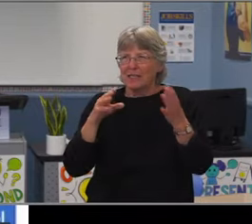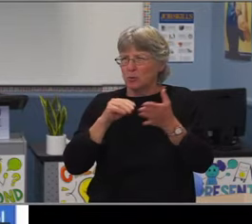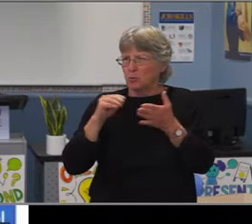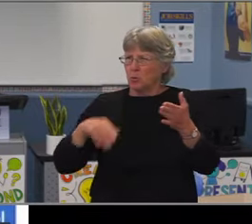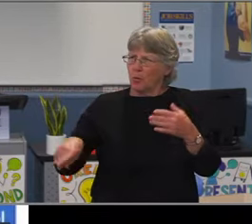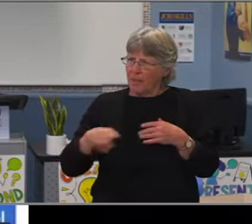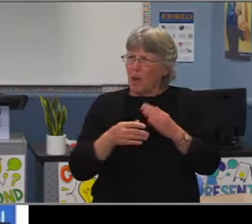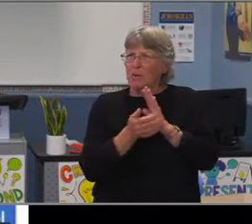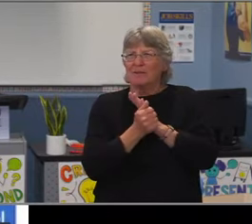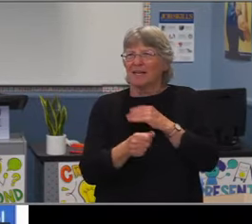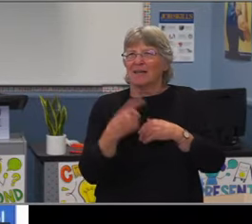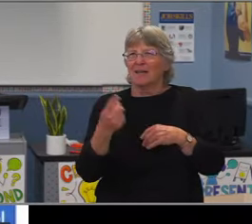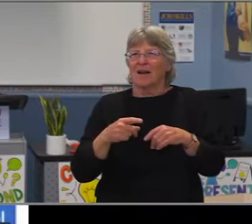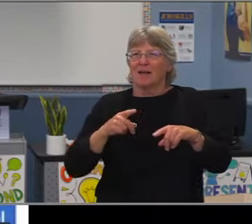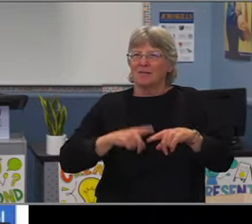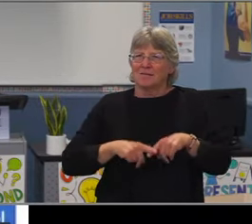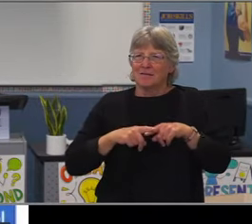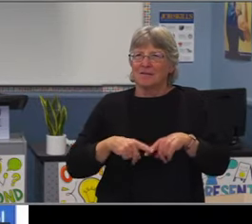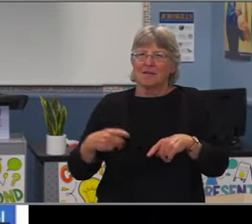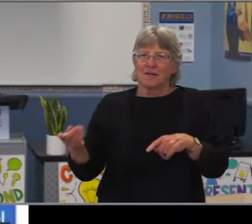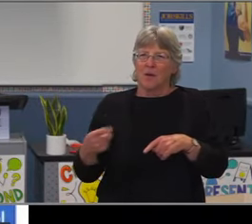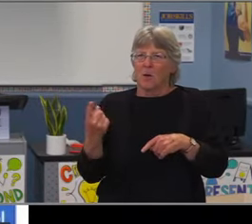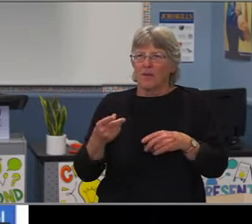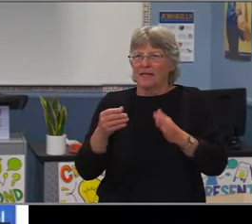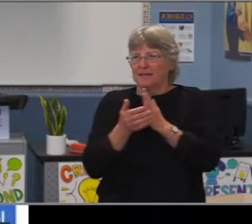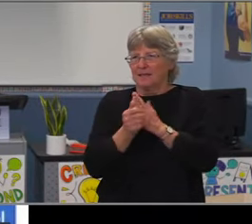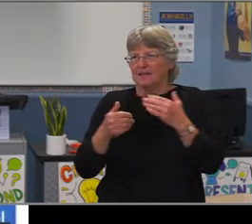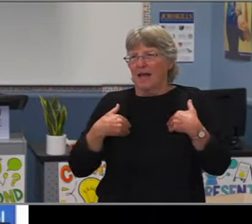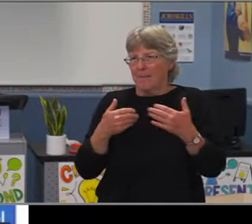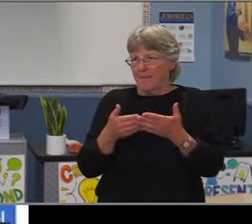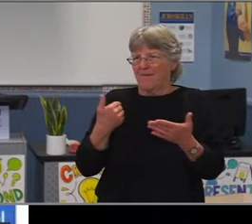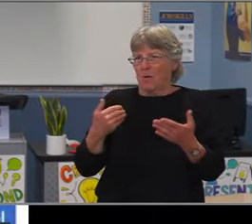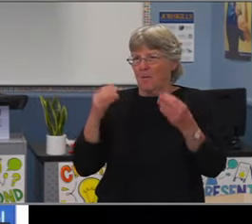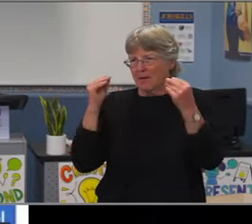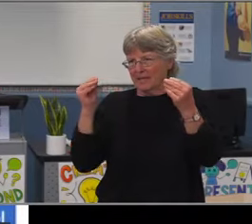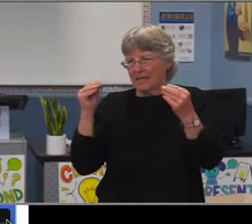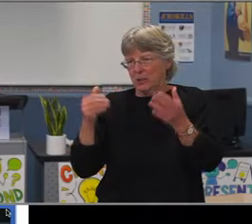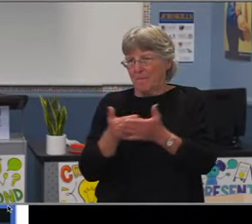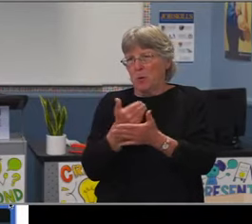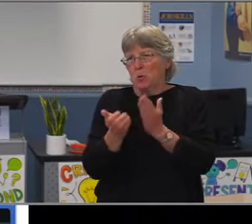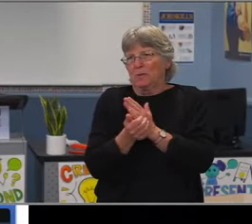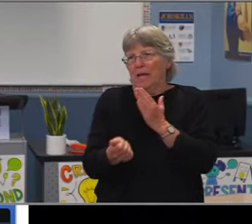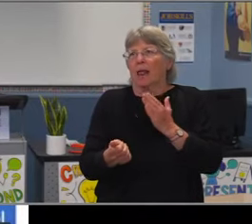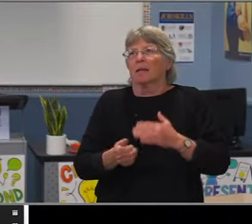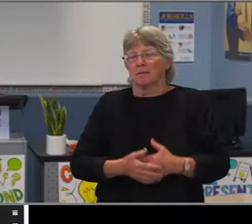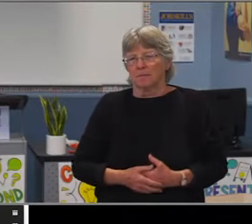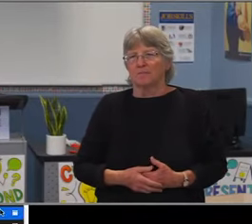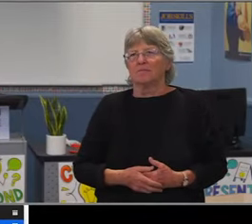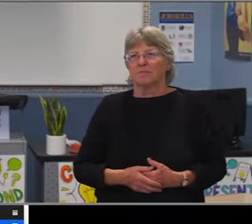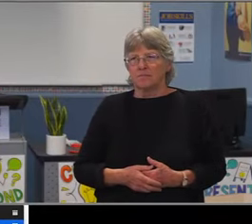come onboard, feeling like, hey welcome to high school and pathway ambassadors and role models to help them through link crew has really helped.